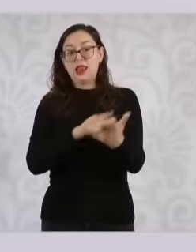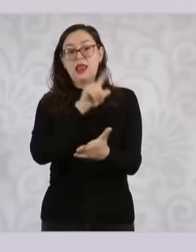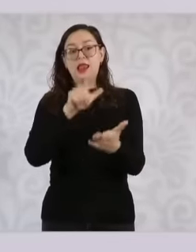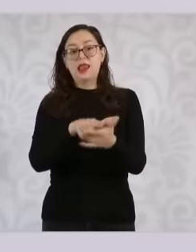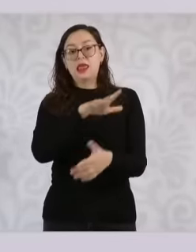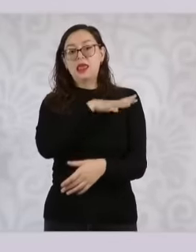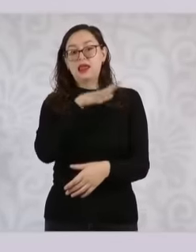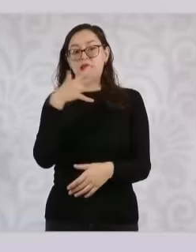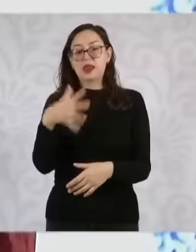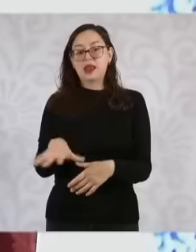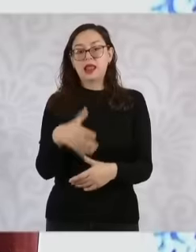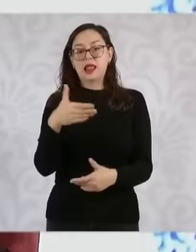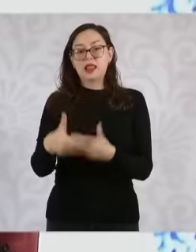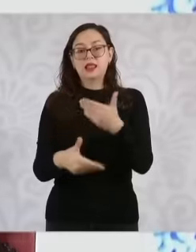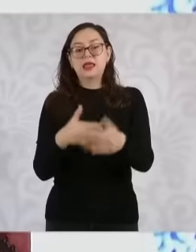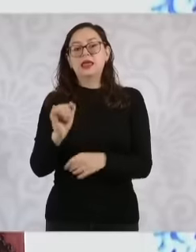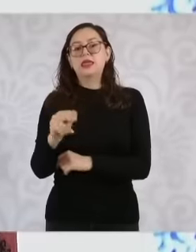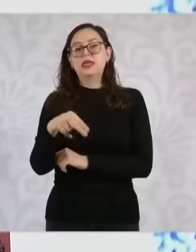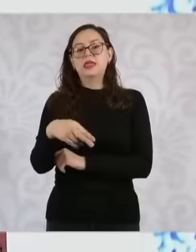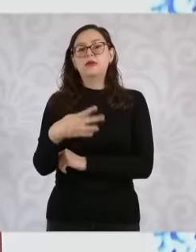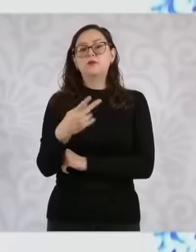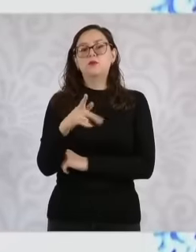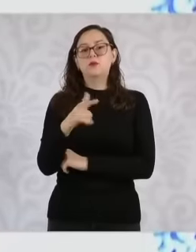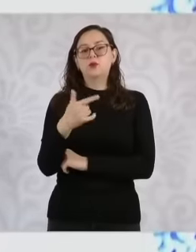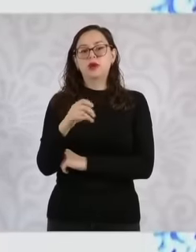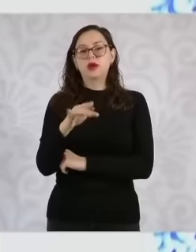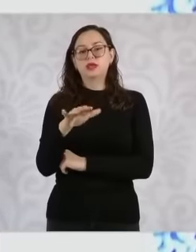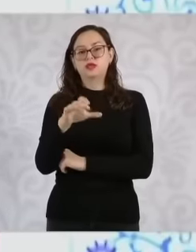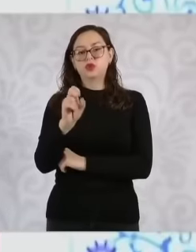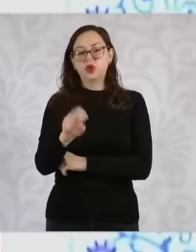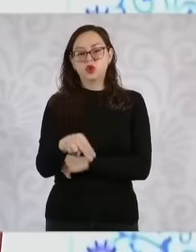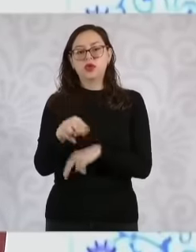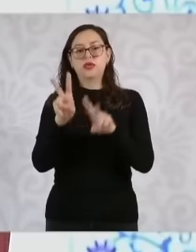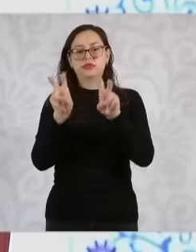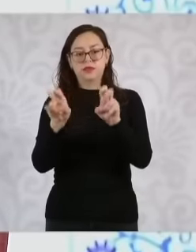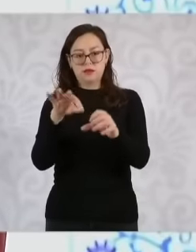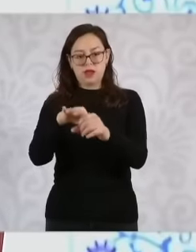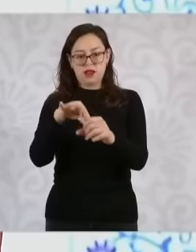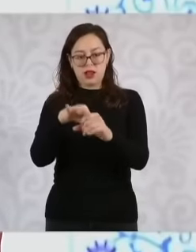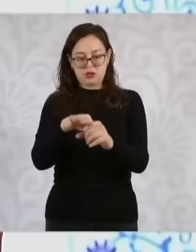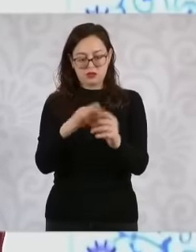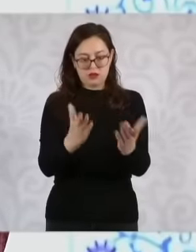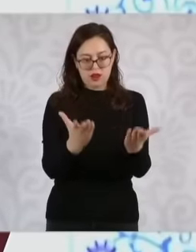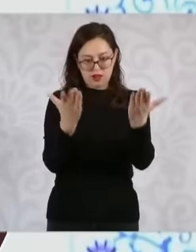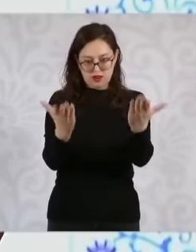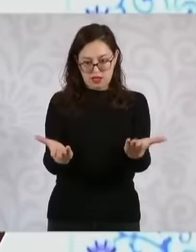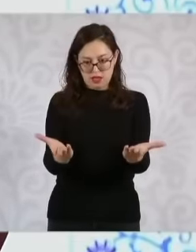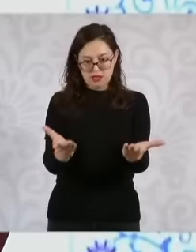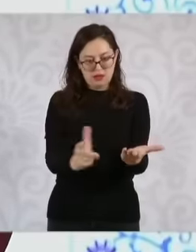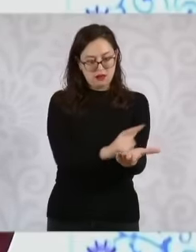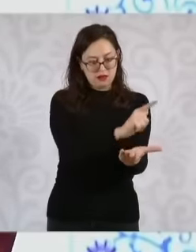in electoral matters. The objective is to guarantee the guiding principles in each one. of